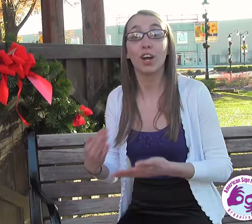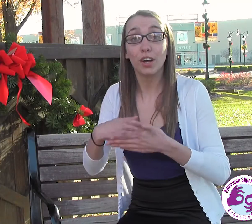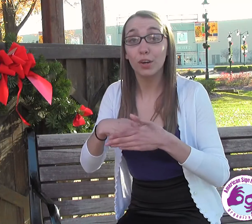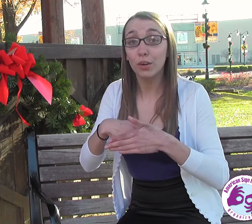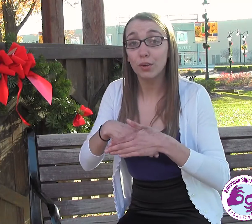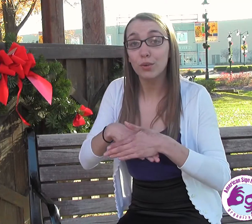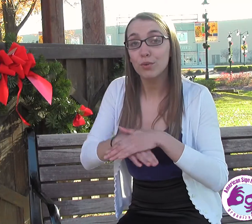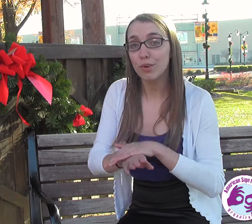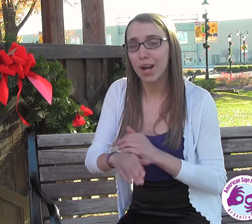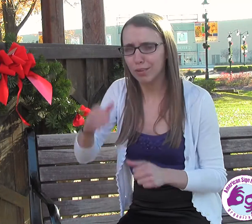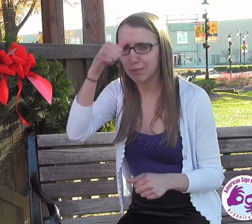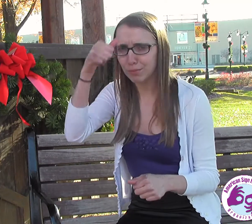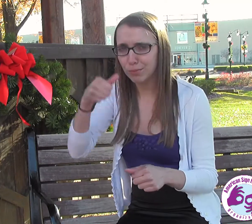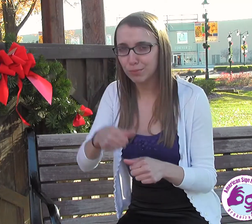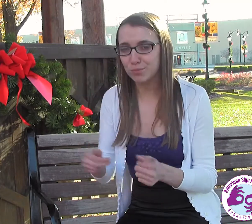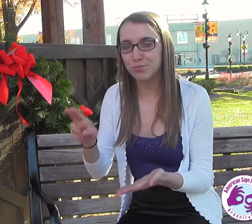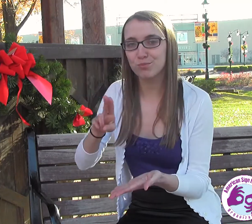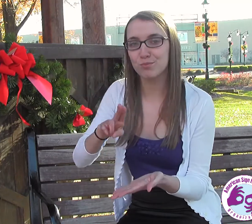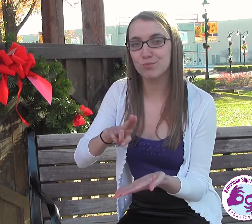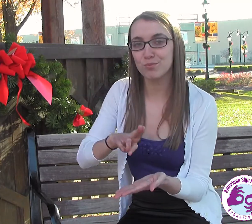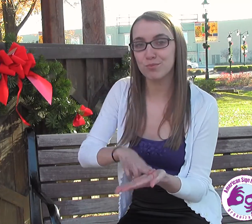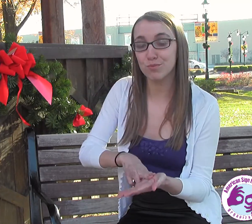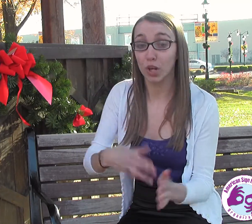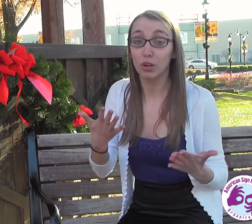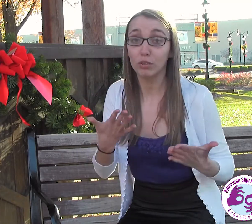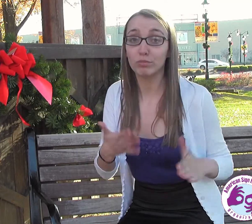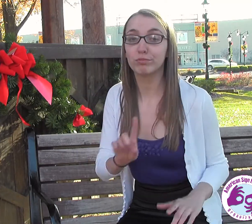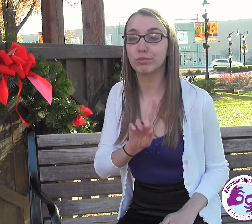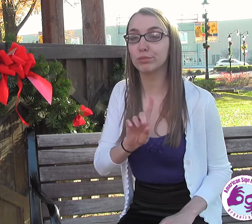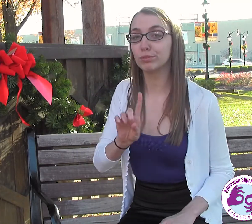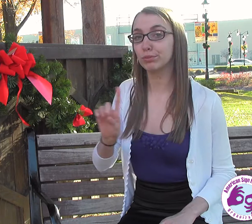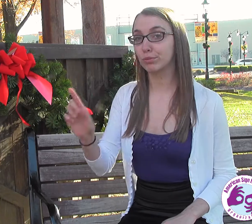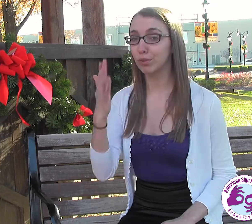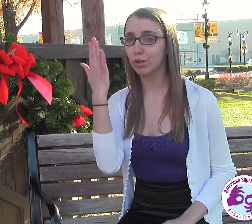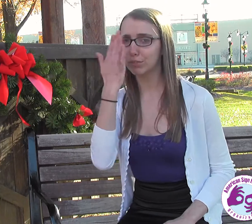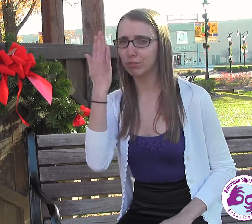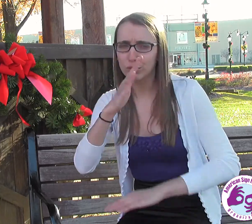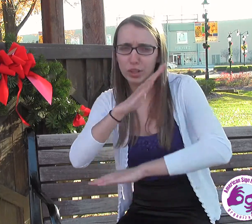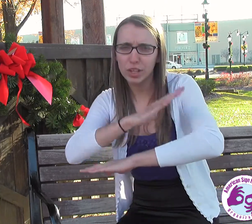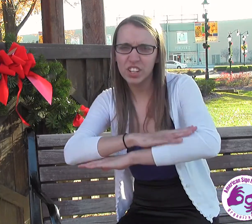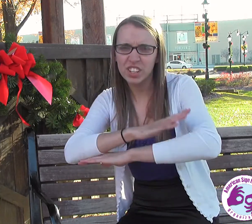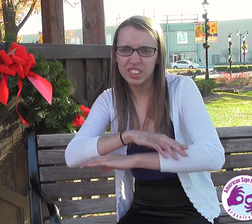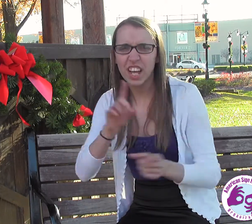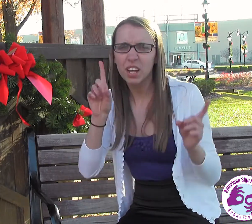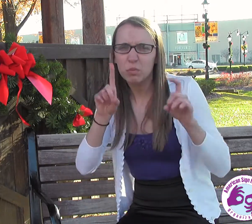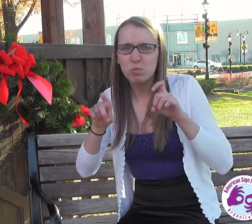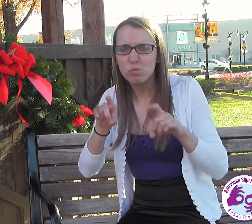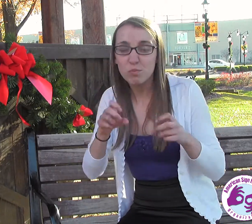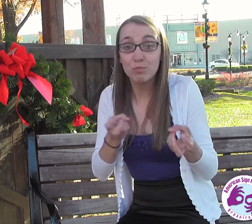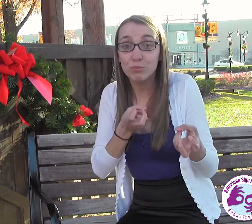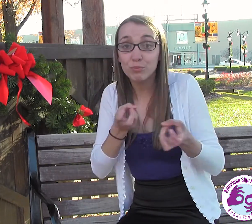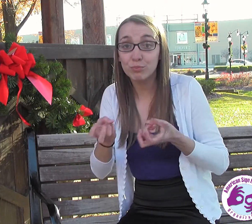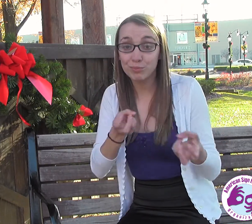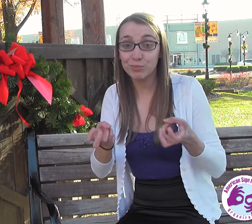When you arrive, remember to sign in and then head to the front desk for a pair of skates.